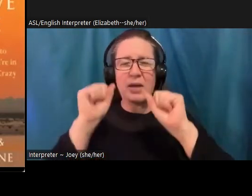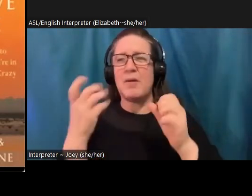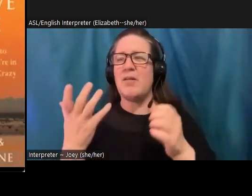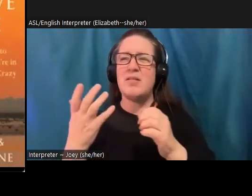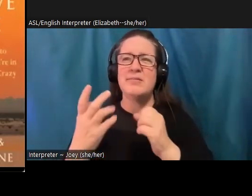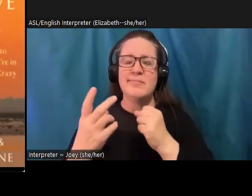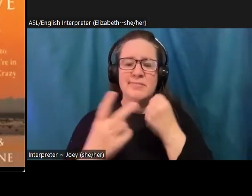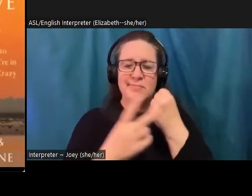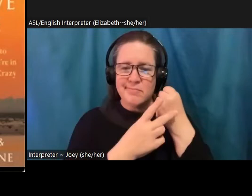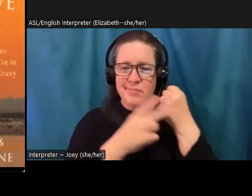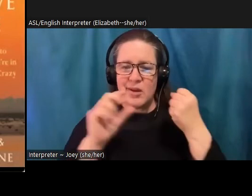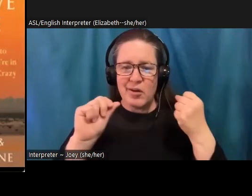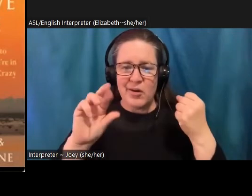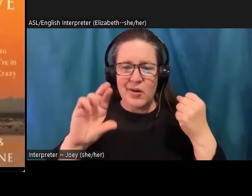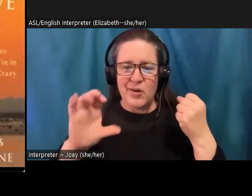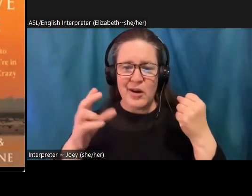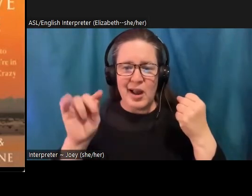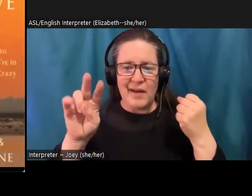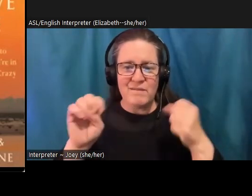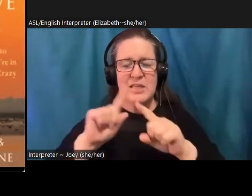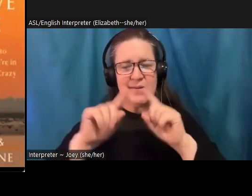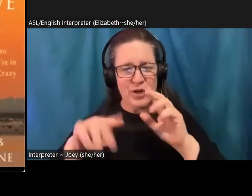types of resources. So if you want to just kind of initiate a